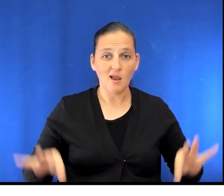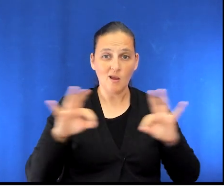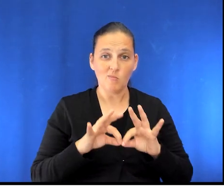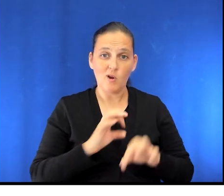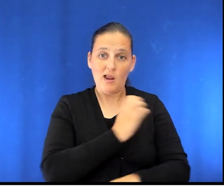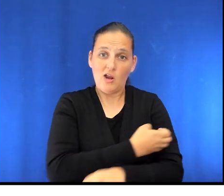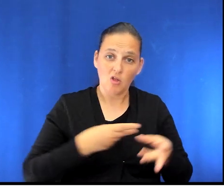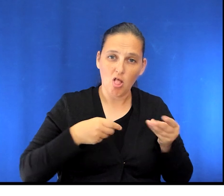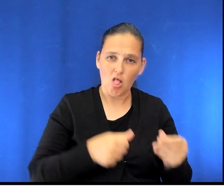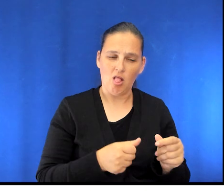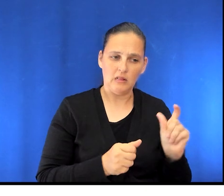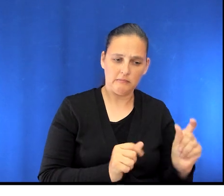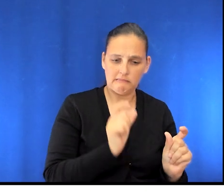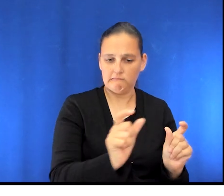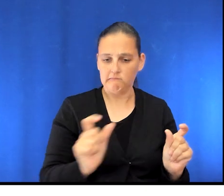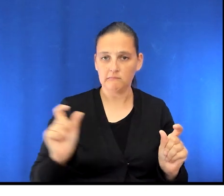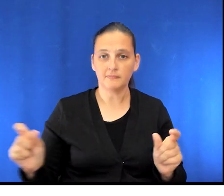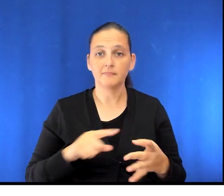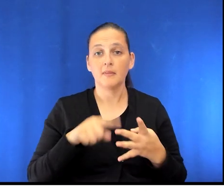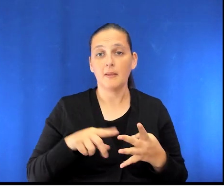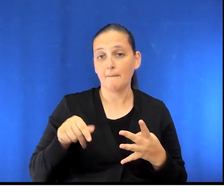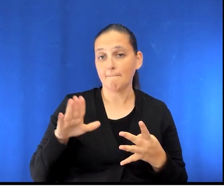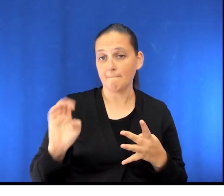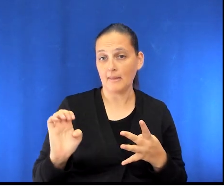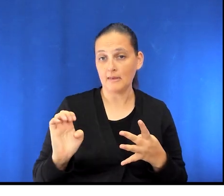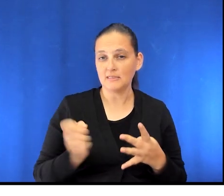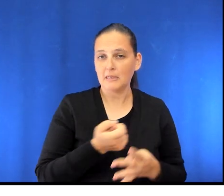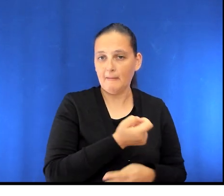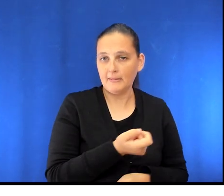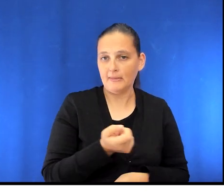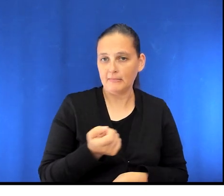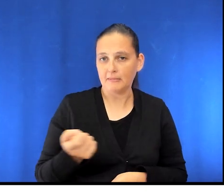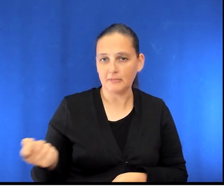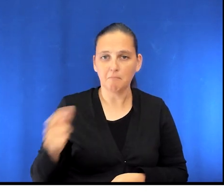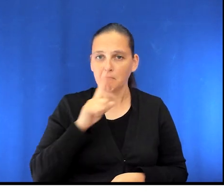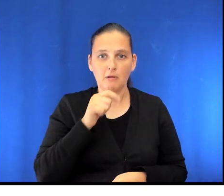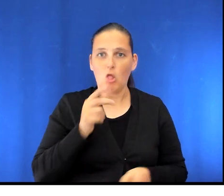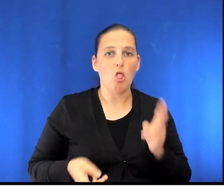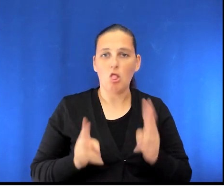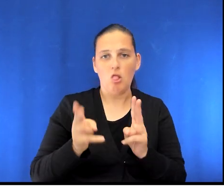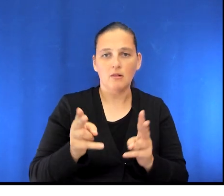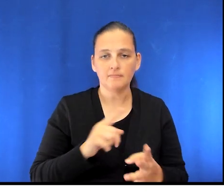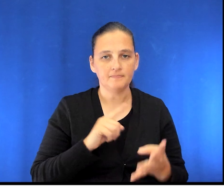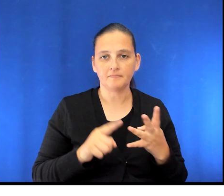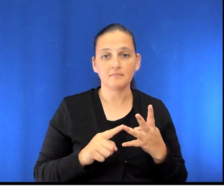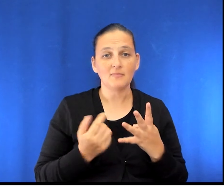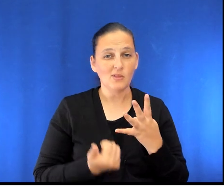Pacing yourself throughout the day and never doing anything in a rush. Prioritizing the most important to do's in each day